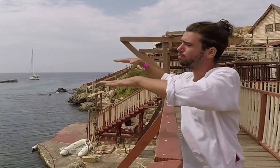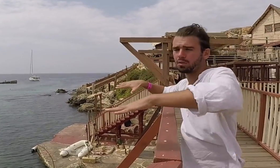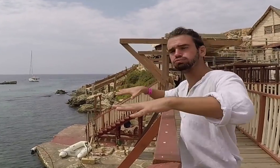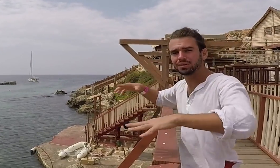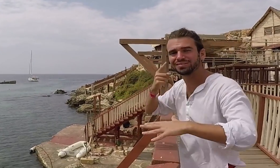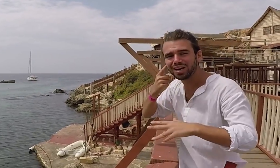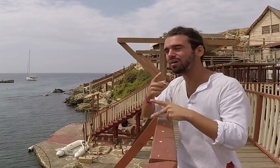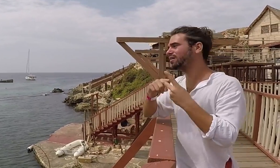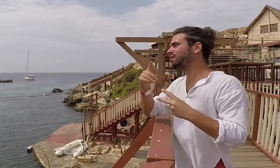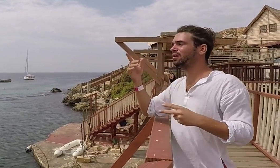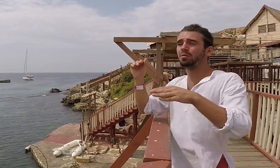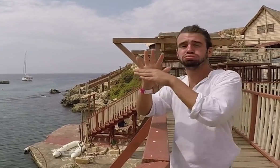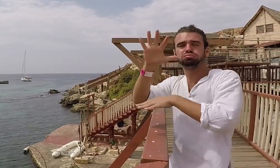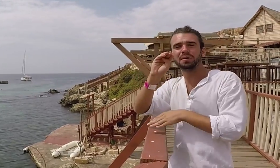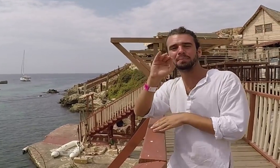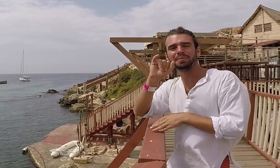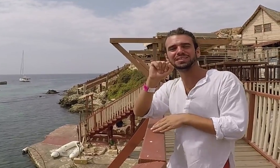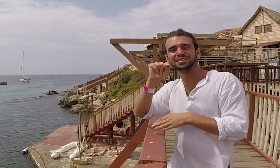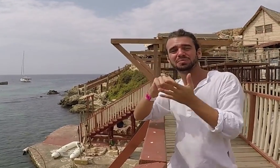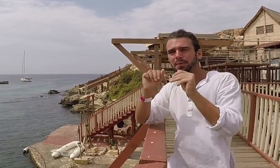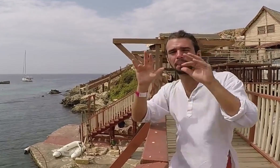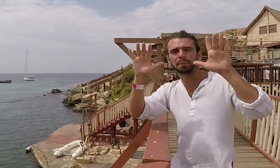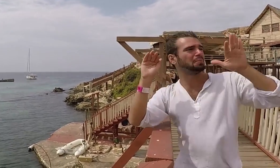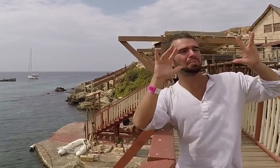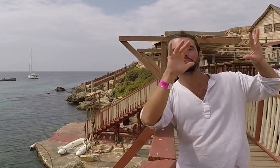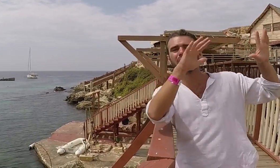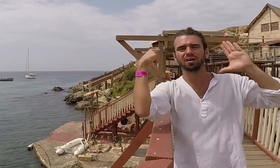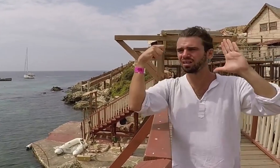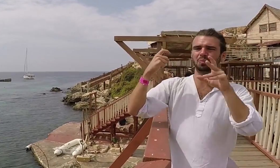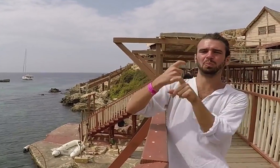It protects the shooting such as sounds, mist, etc.